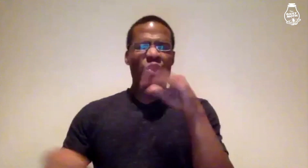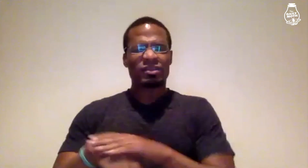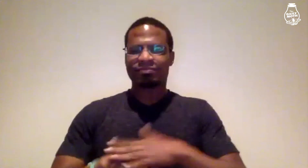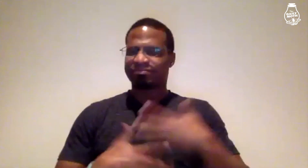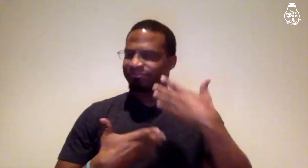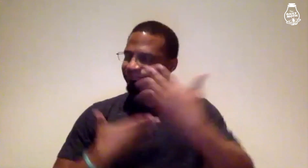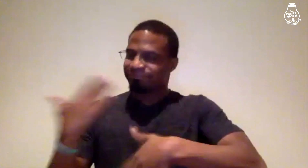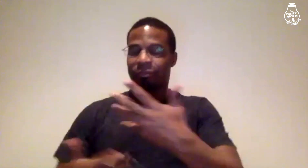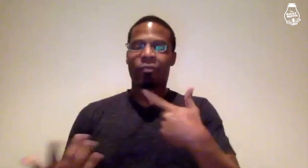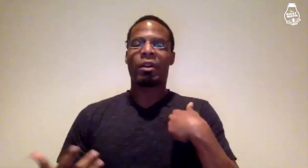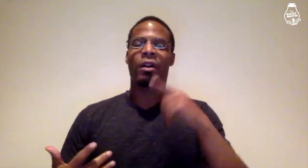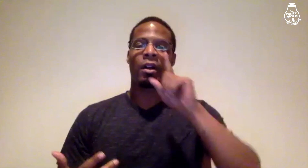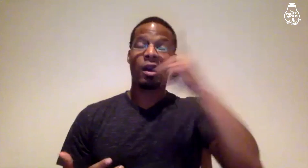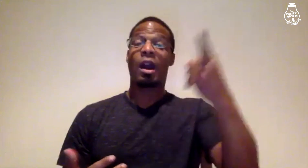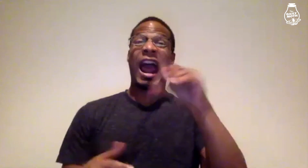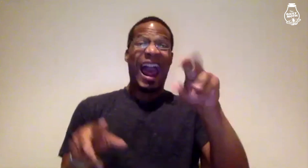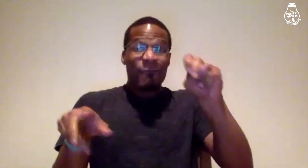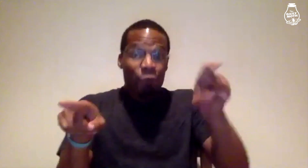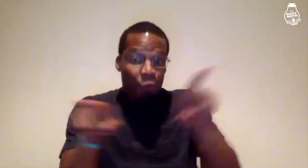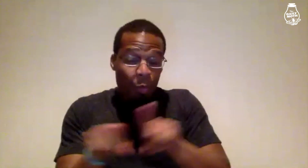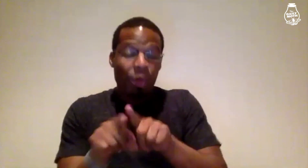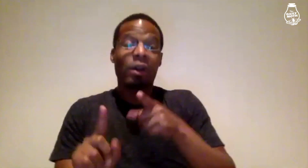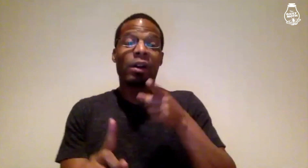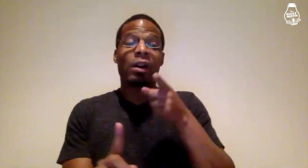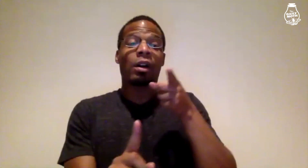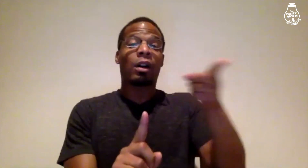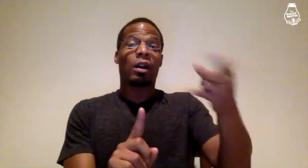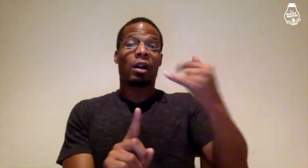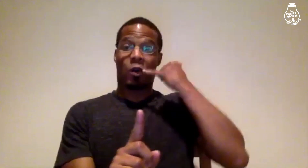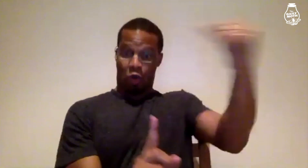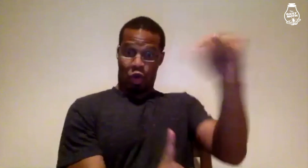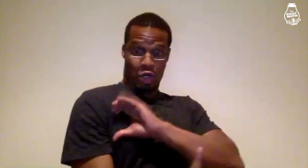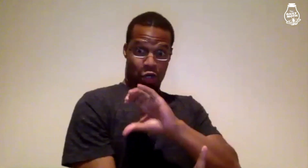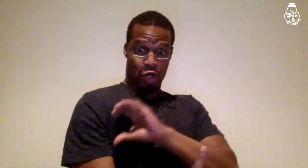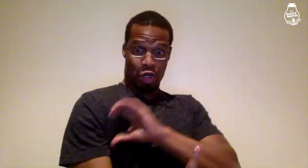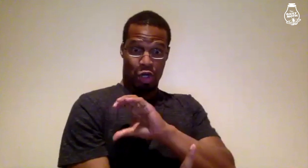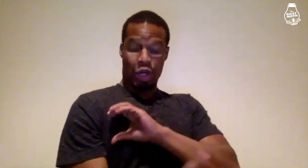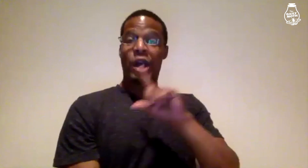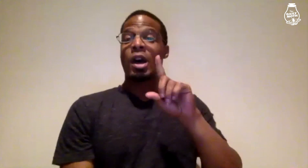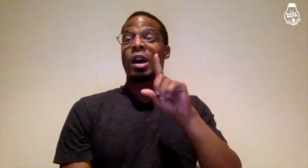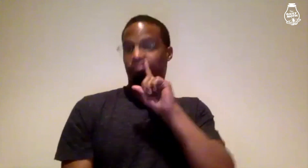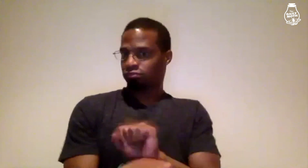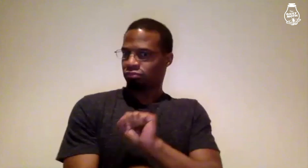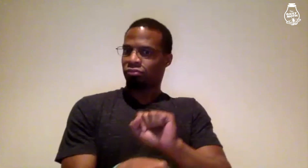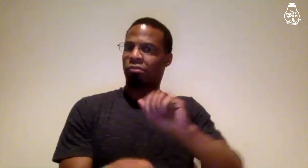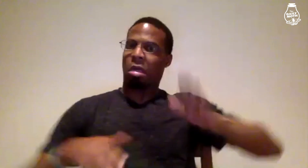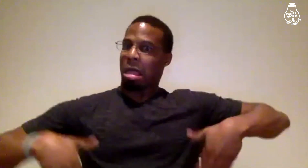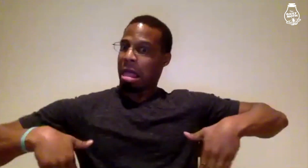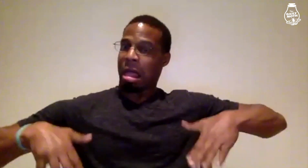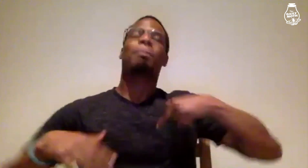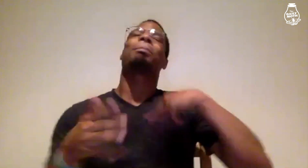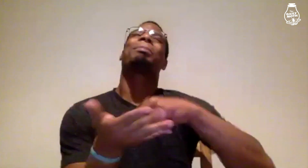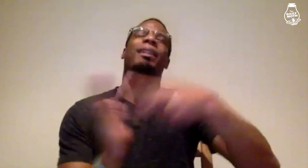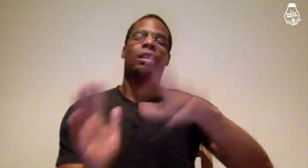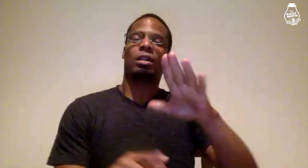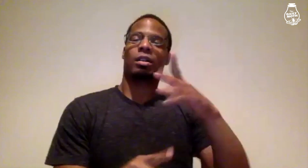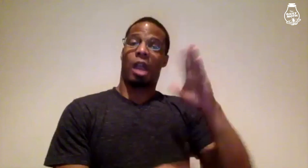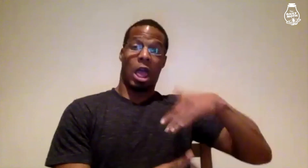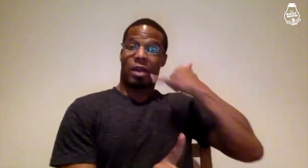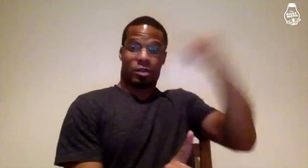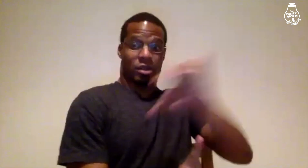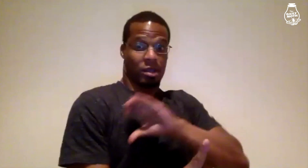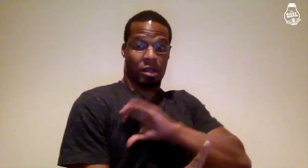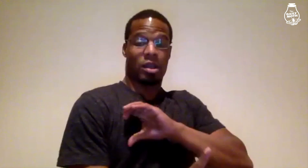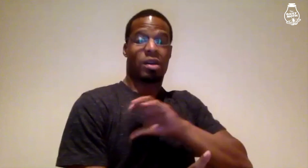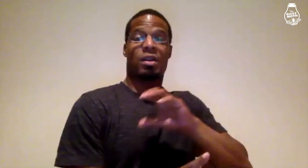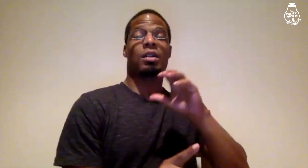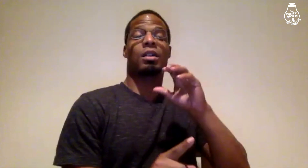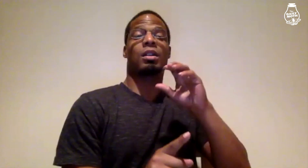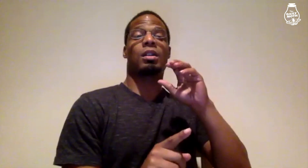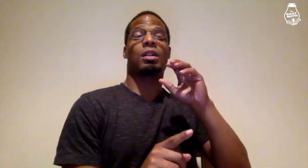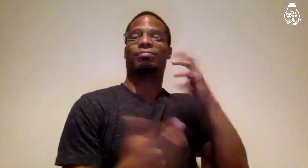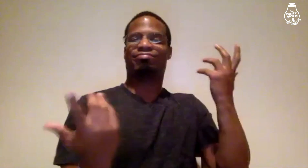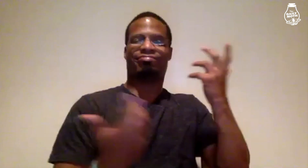I decided to move on. Also, they called the police.